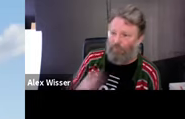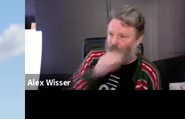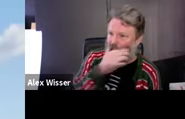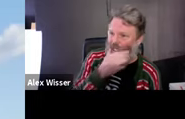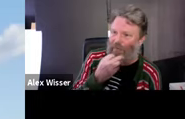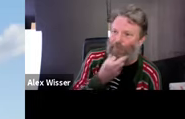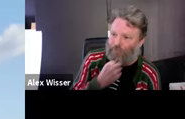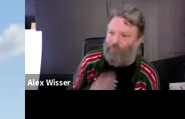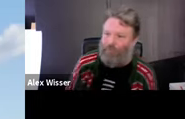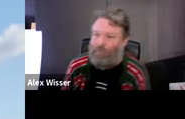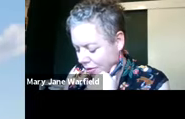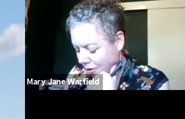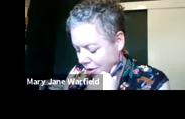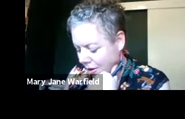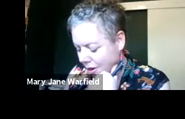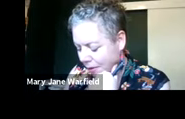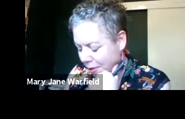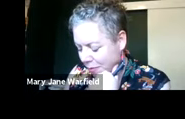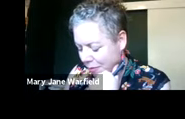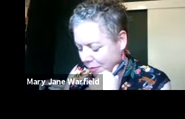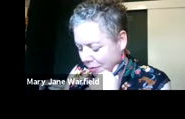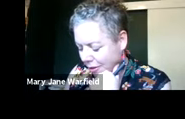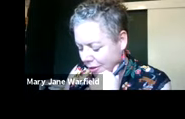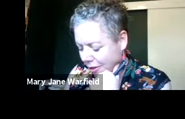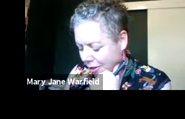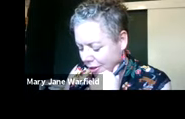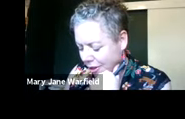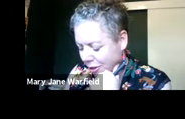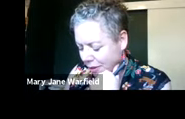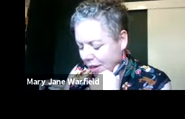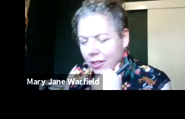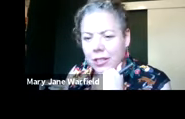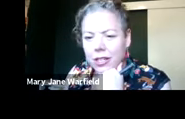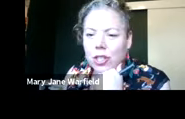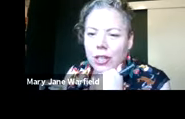For sure. And it's, like you were saying at the start,